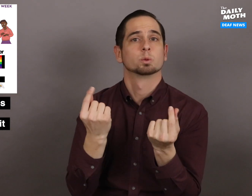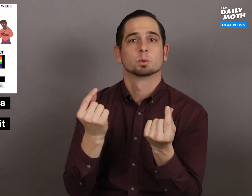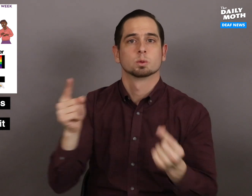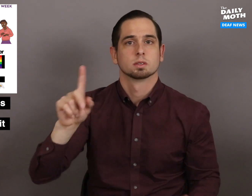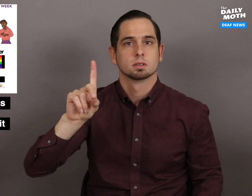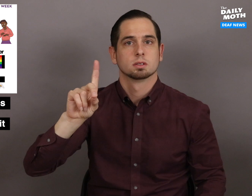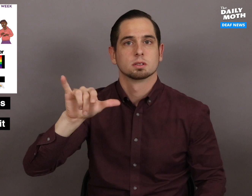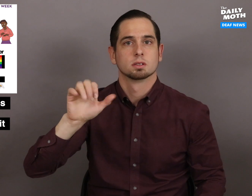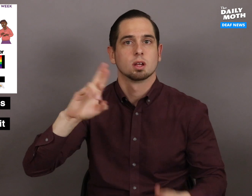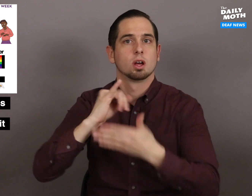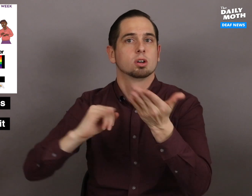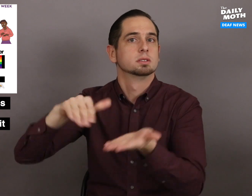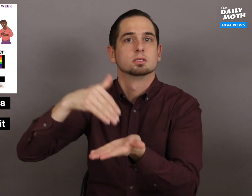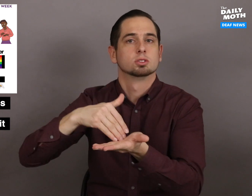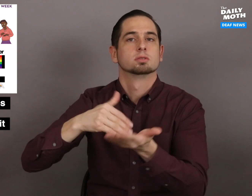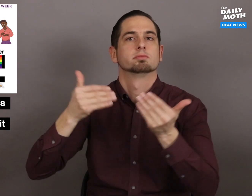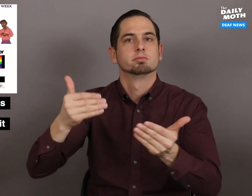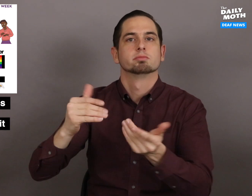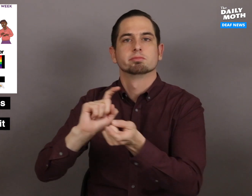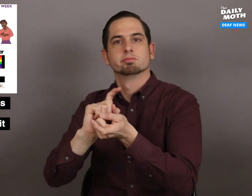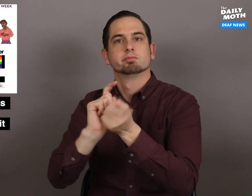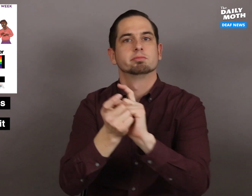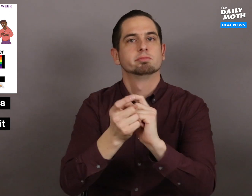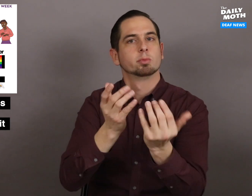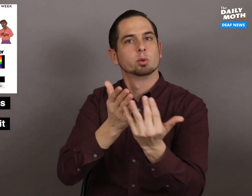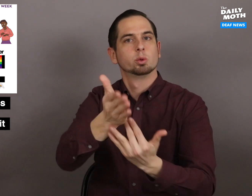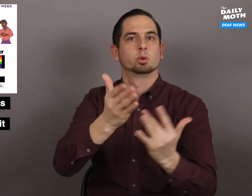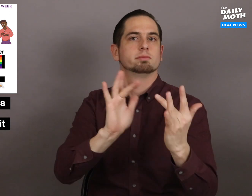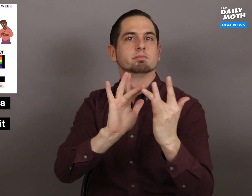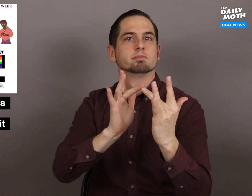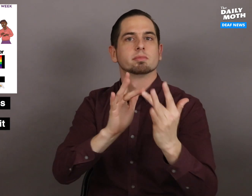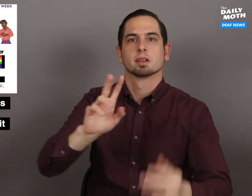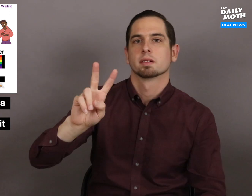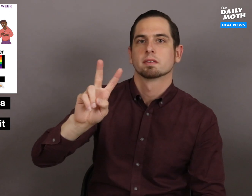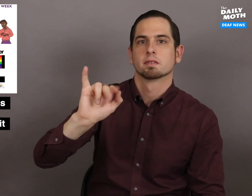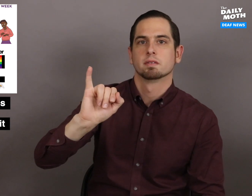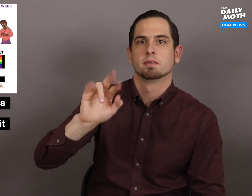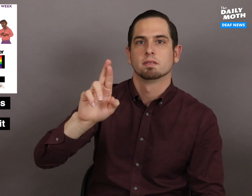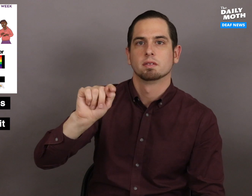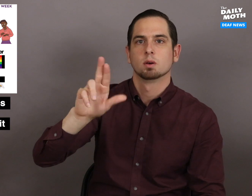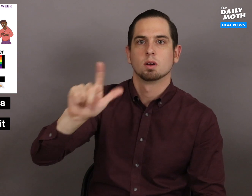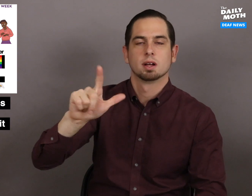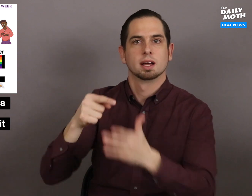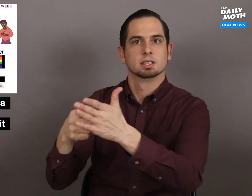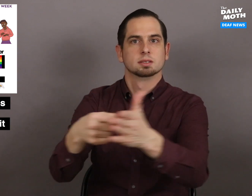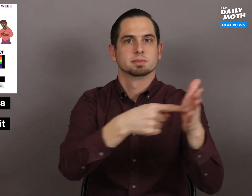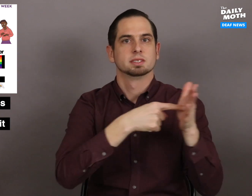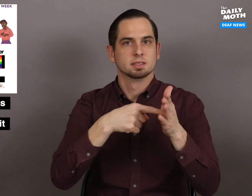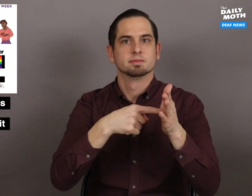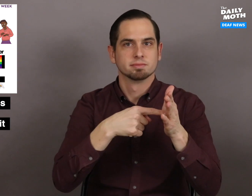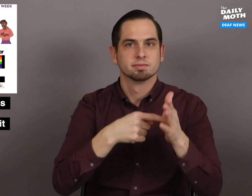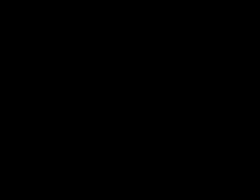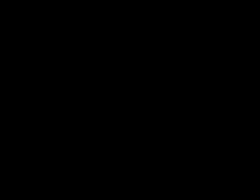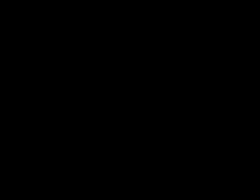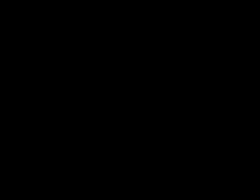but the Dyer Arts Center decided to make it a virtual exhibit.